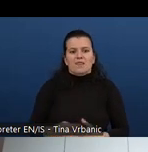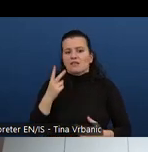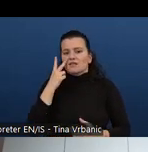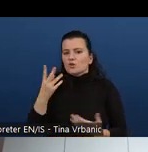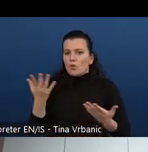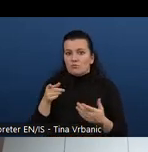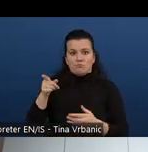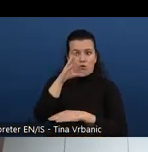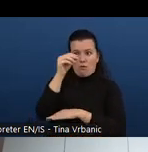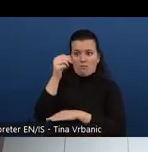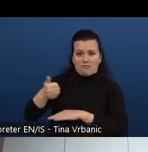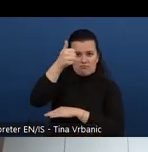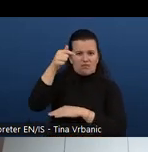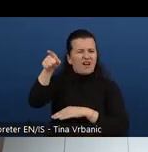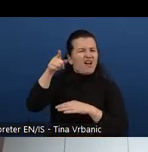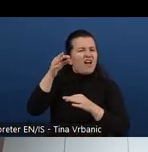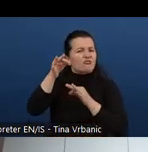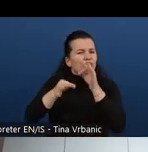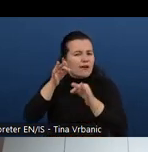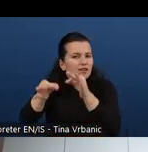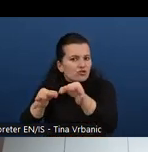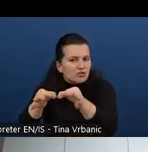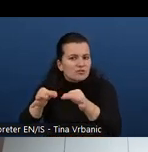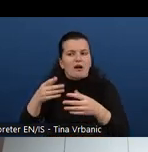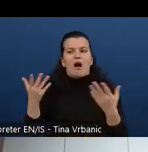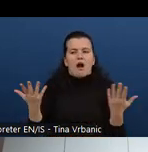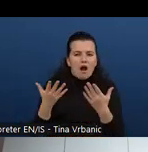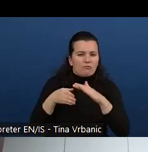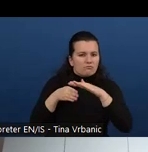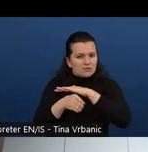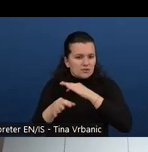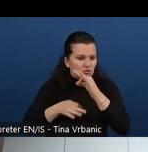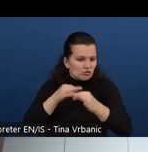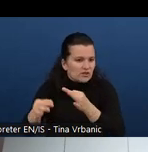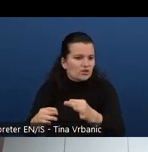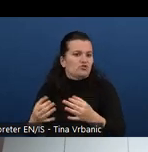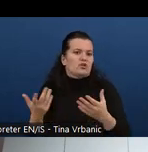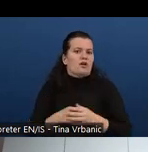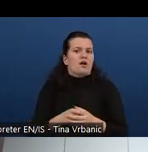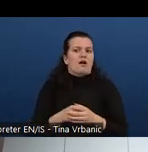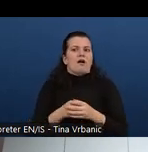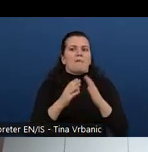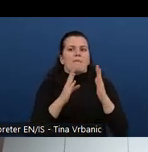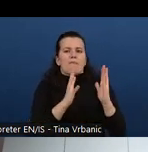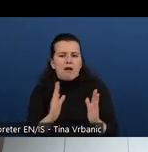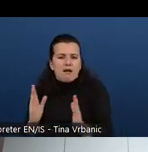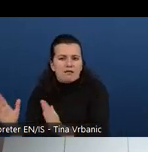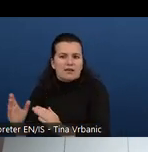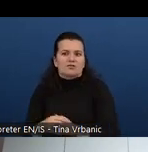accessibility module, that's the fifth module, we then have a planning strategies, integrating strategies.